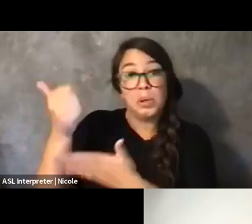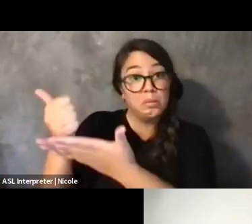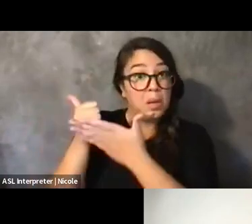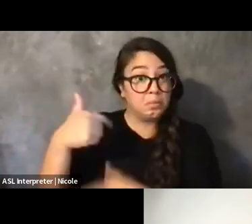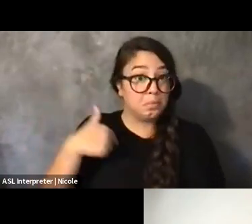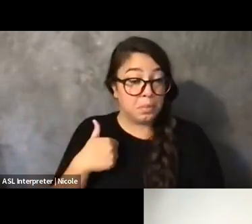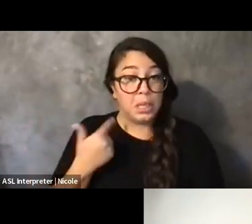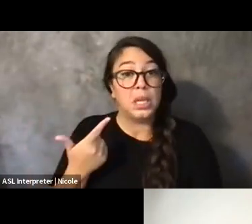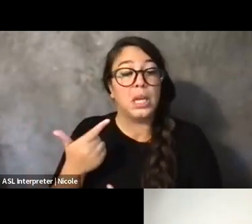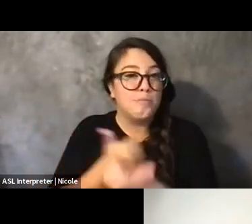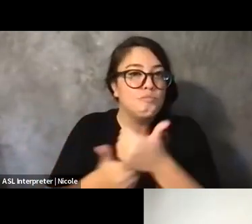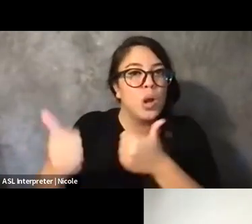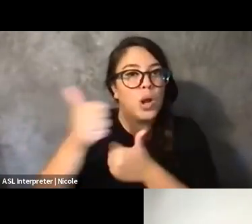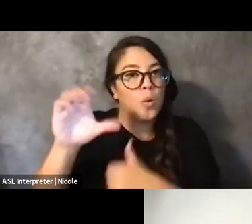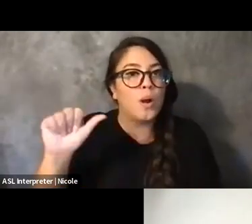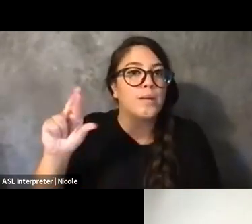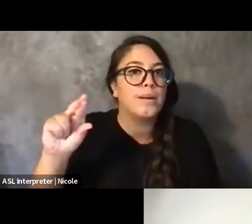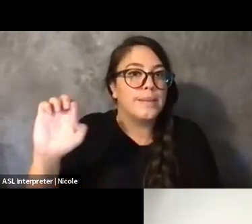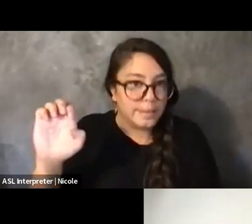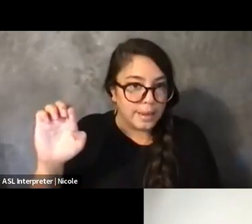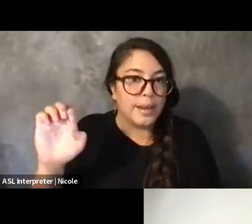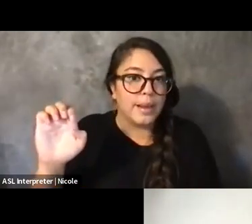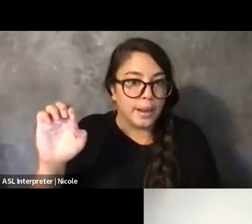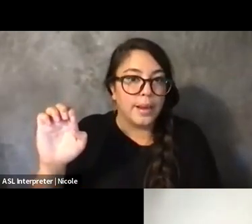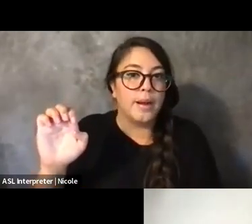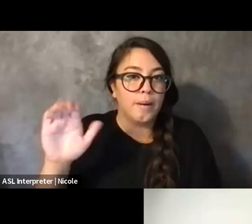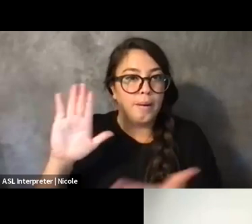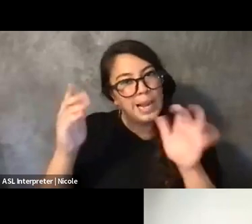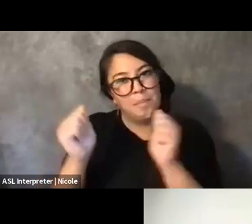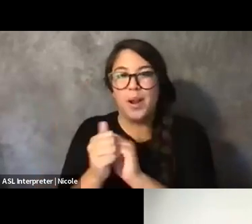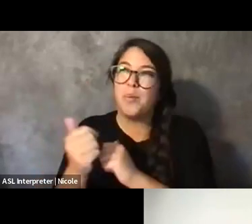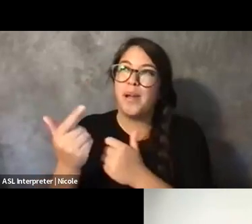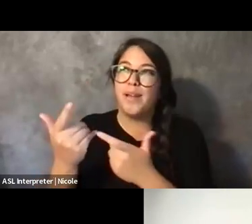prioritizing care and skill from what we traditionally think is care and skill.